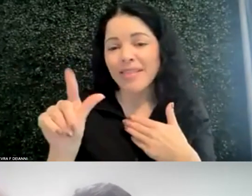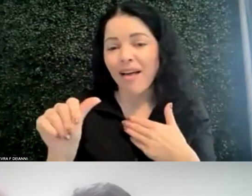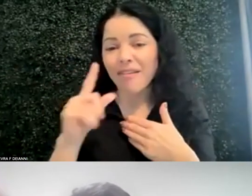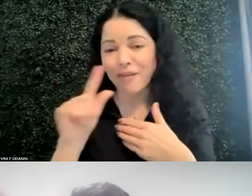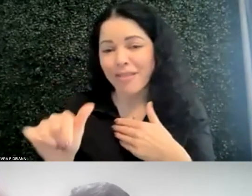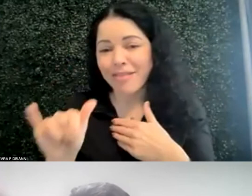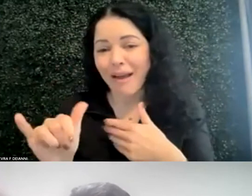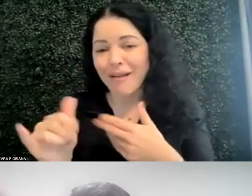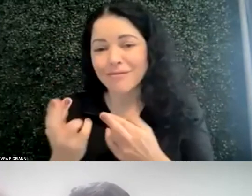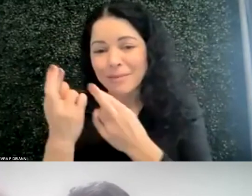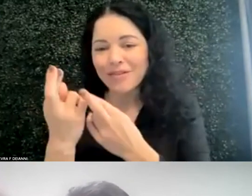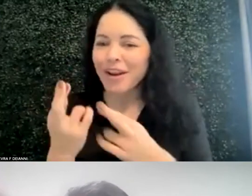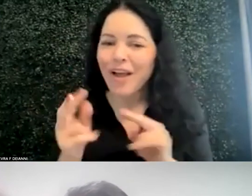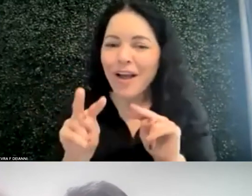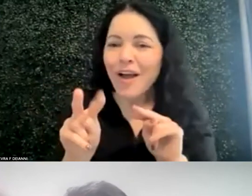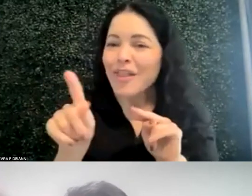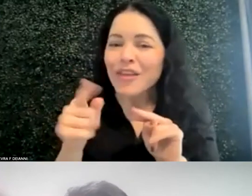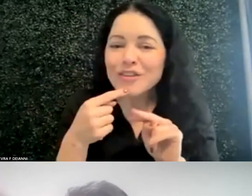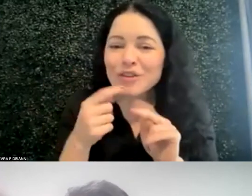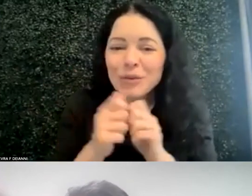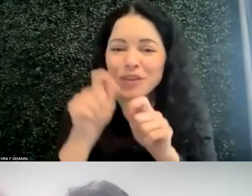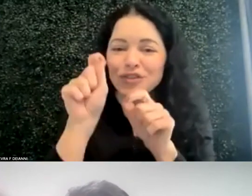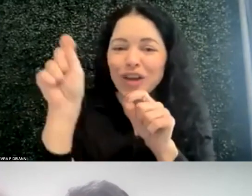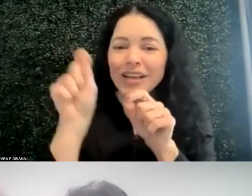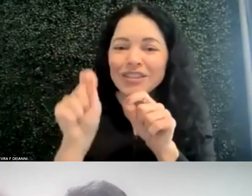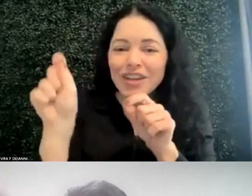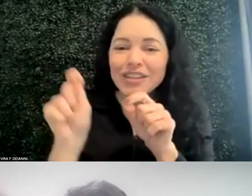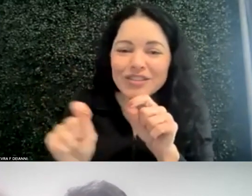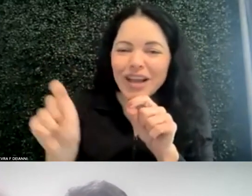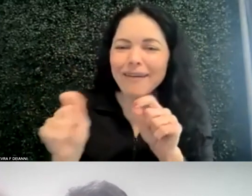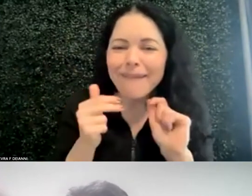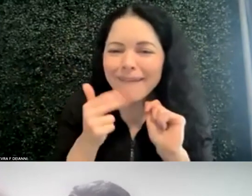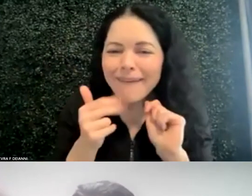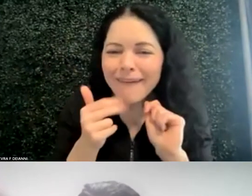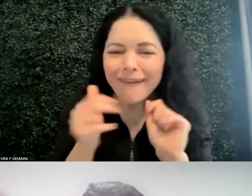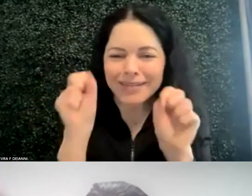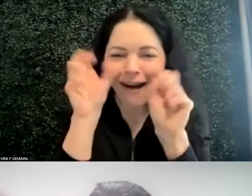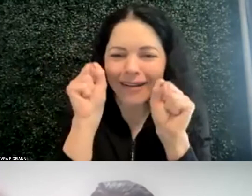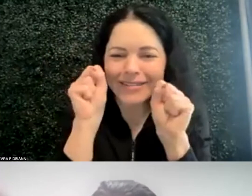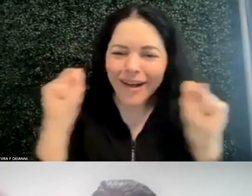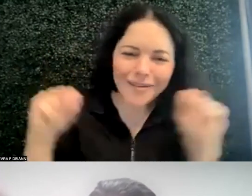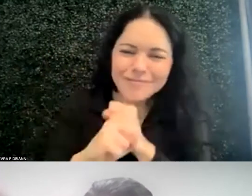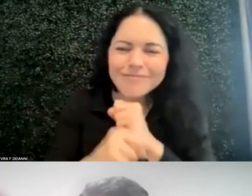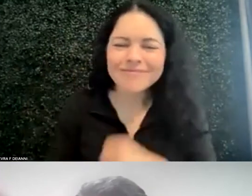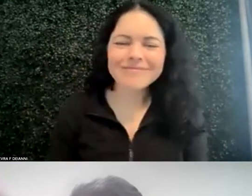Look at you with your little check marks and everything. That is so awesome.